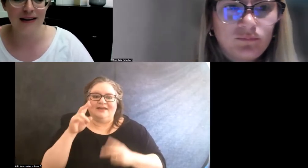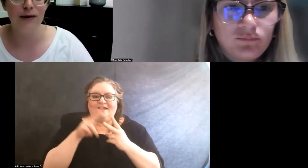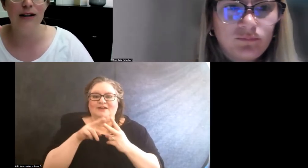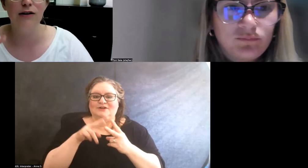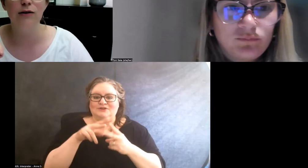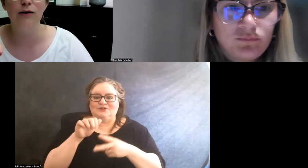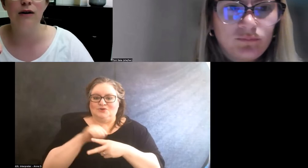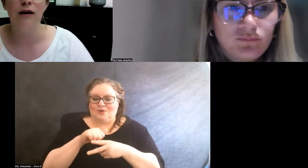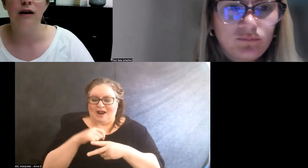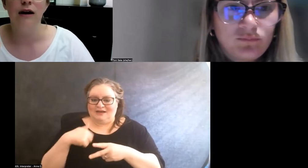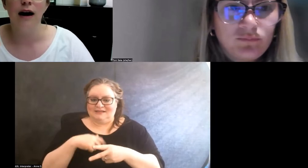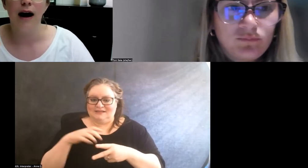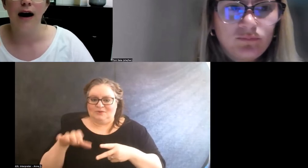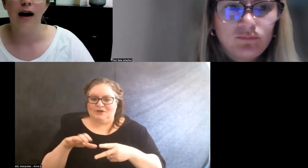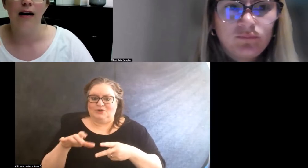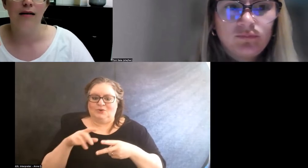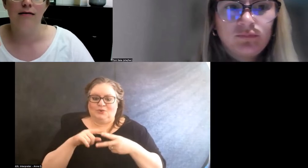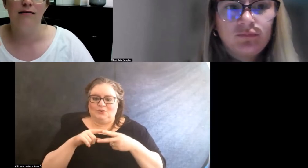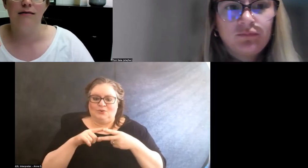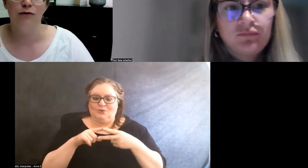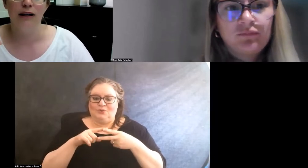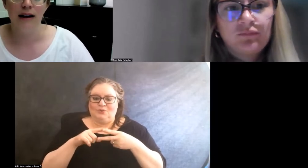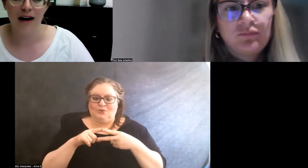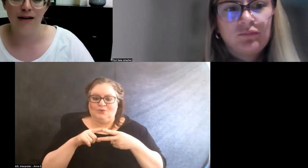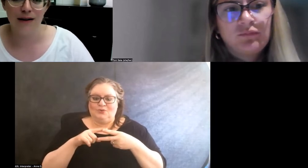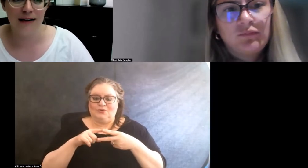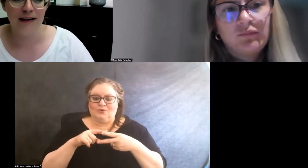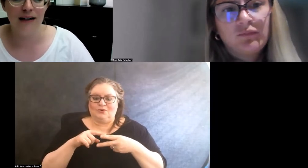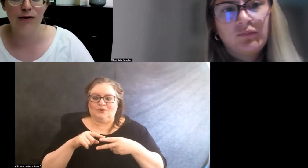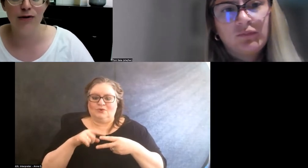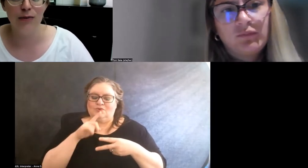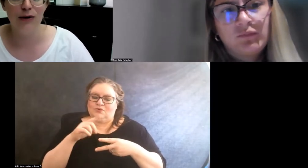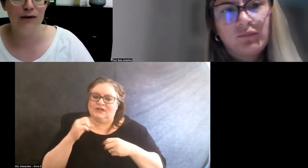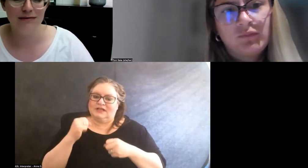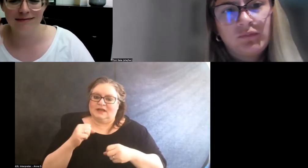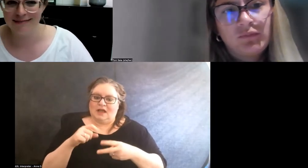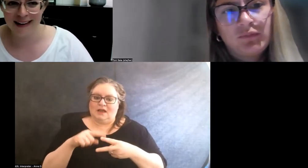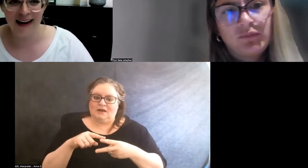that we do really concretely contribute